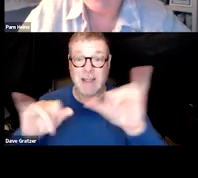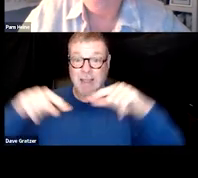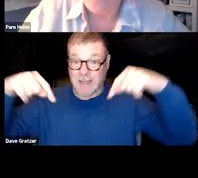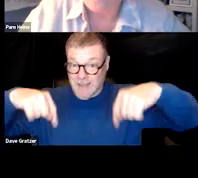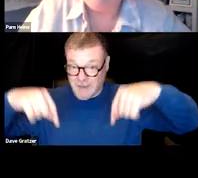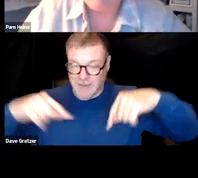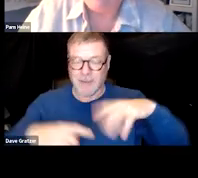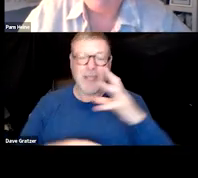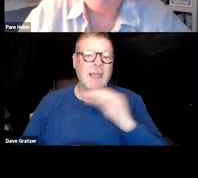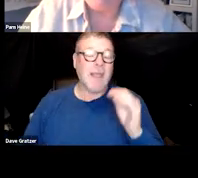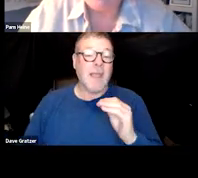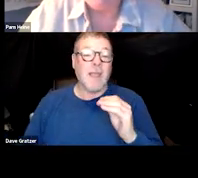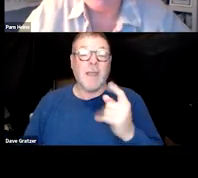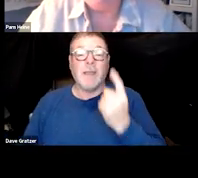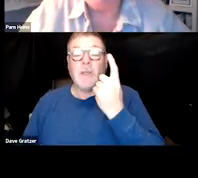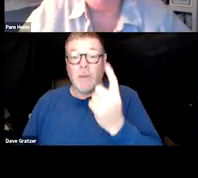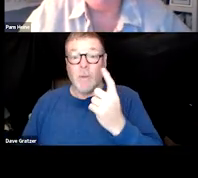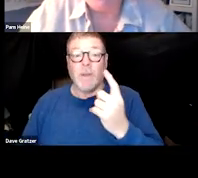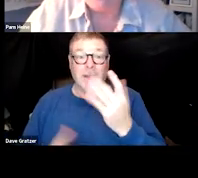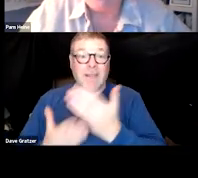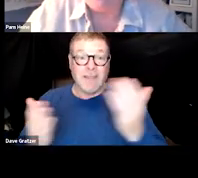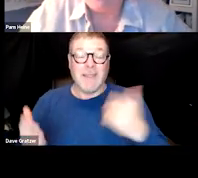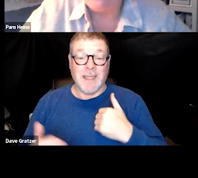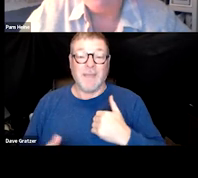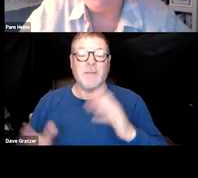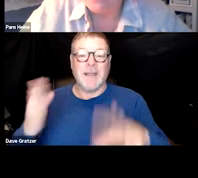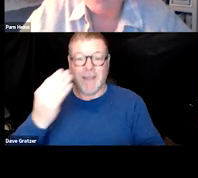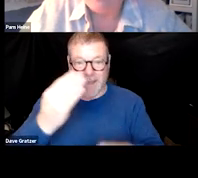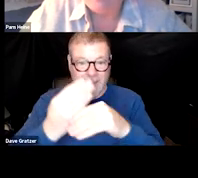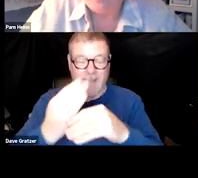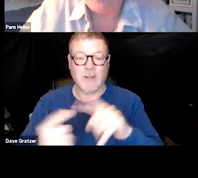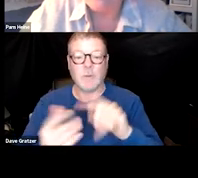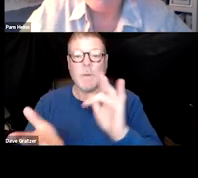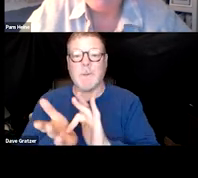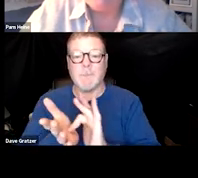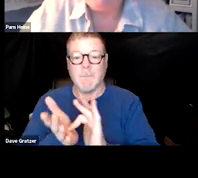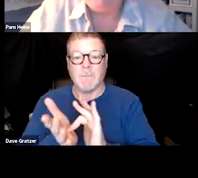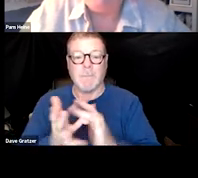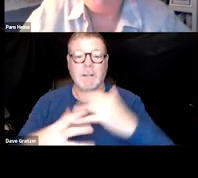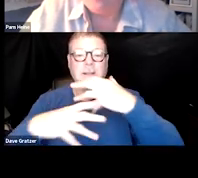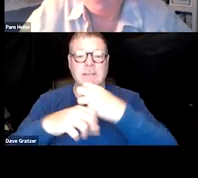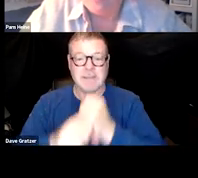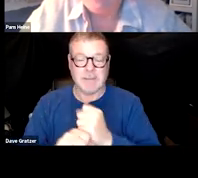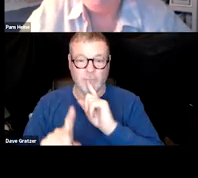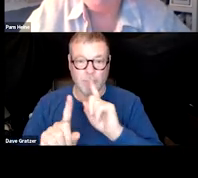and one of the plans we have to is to add on to our medical summary report, interview a guy